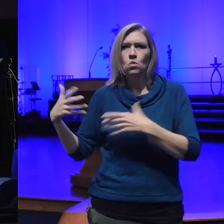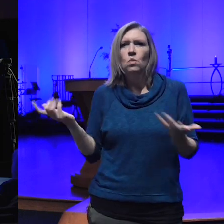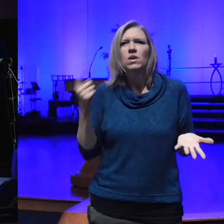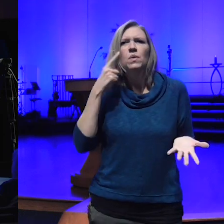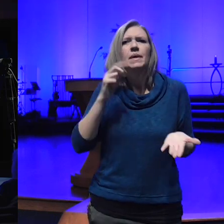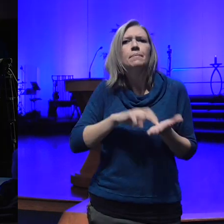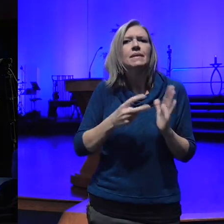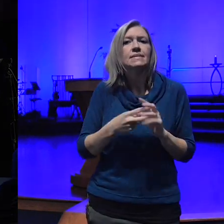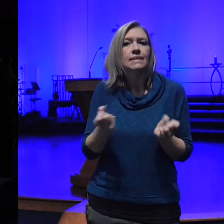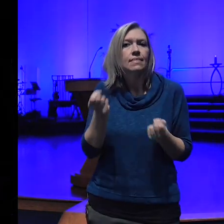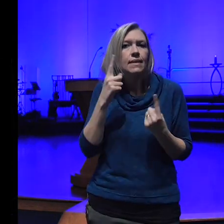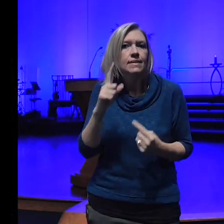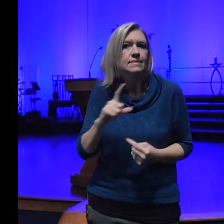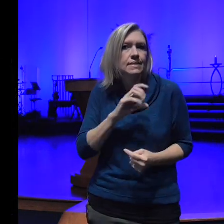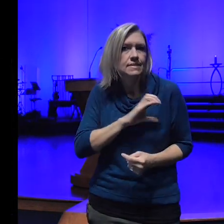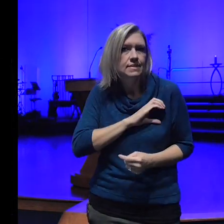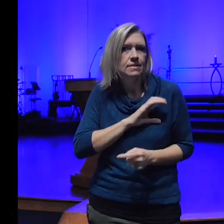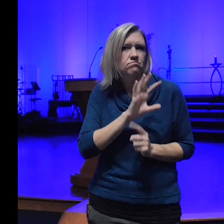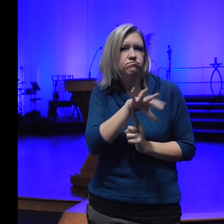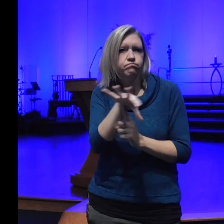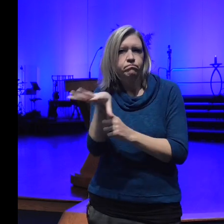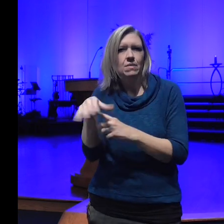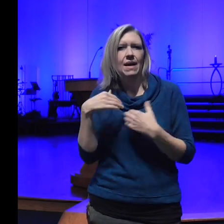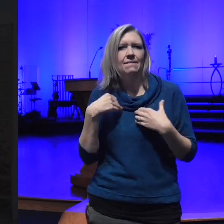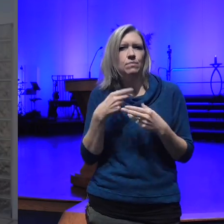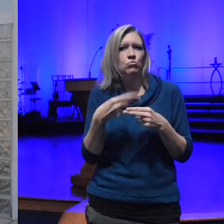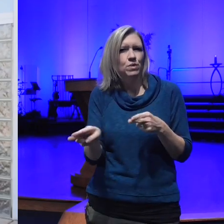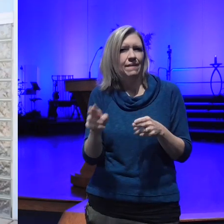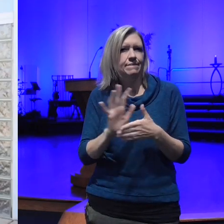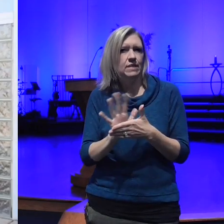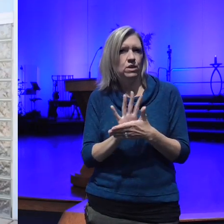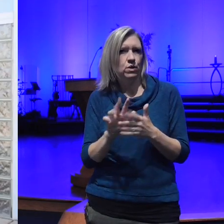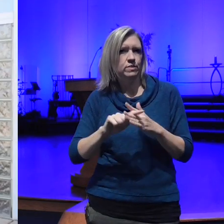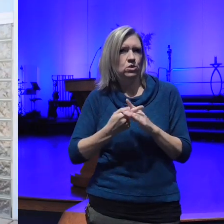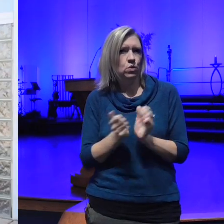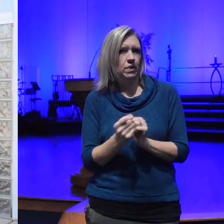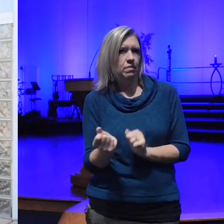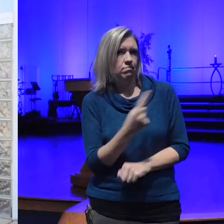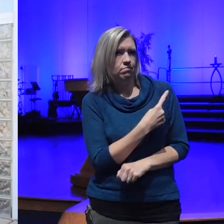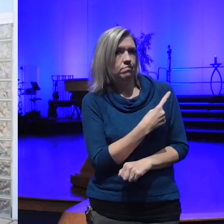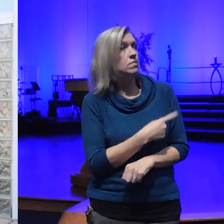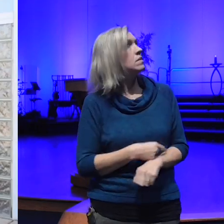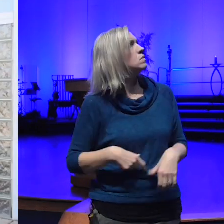show you about their answers let's start with them what does it mean to be an enlightened citizen